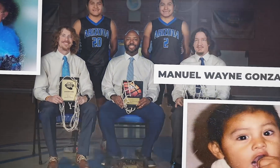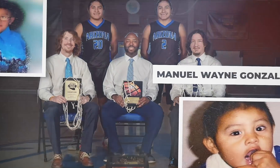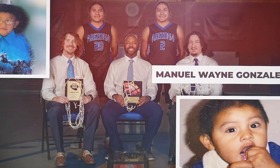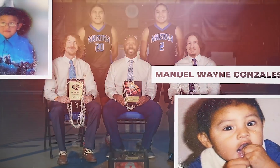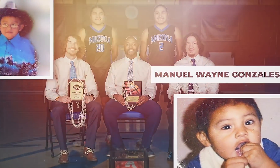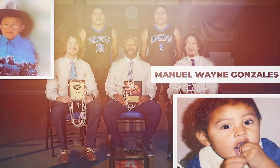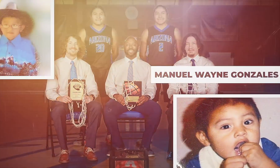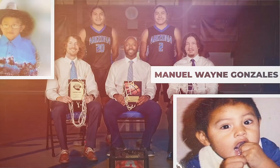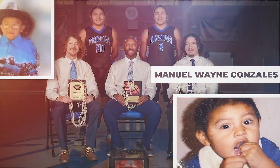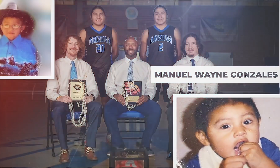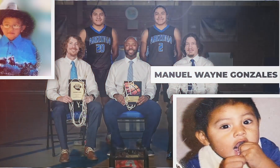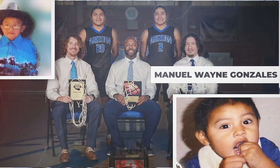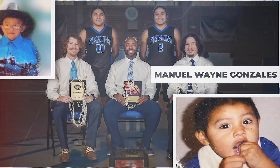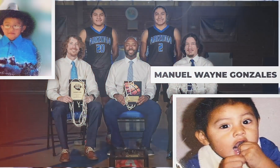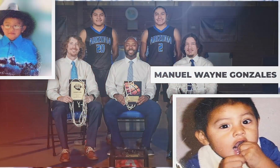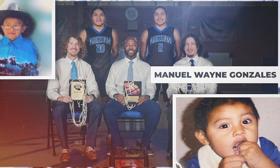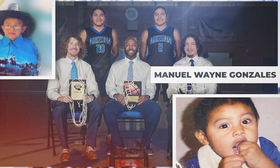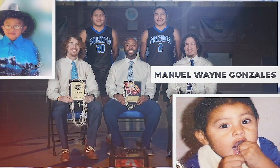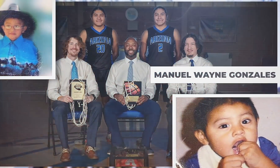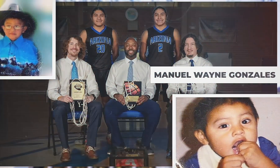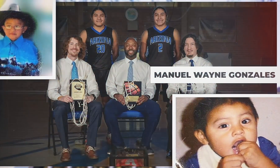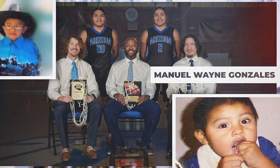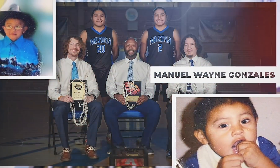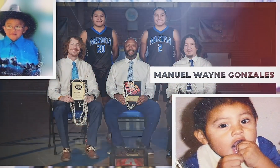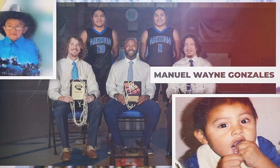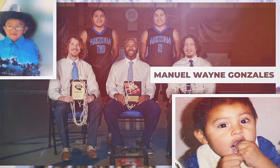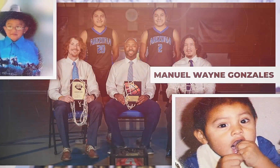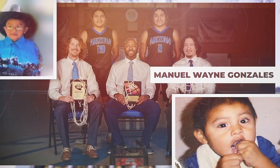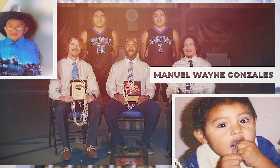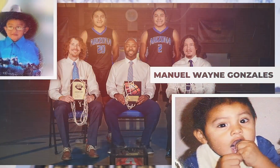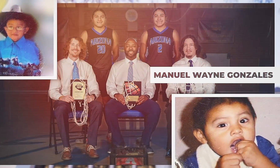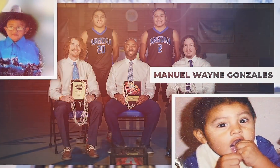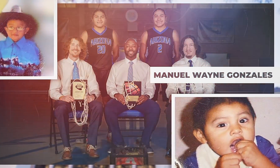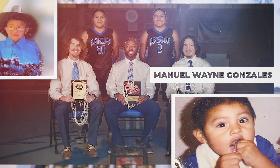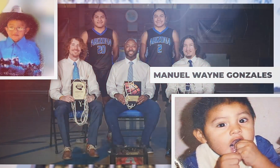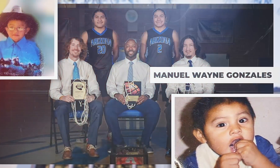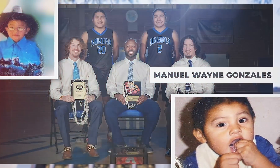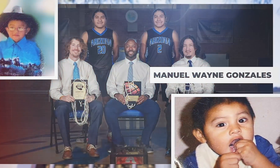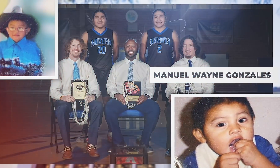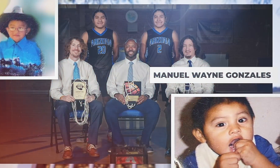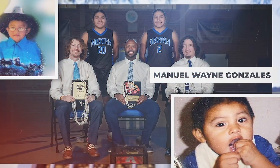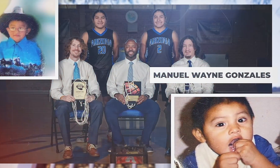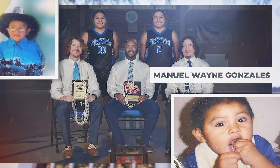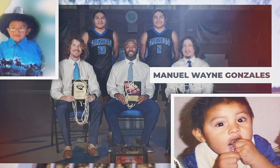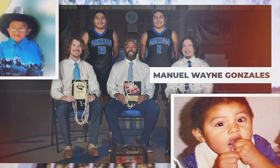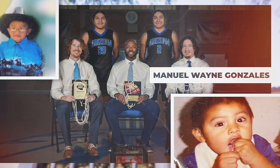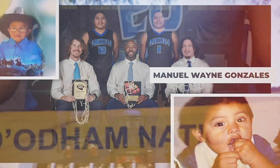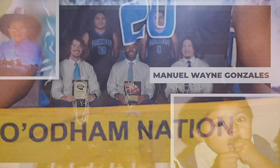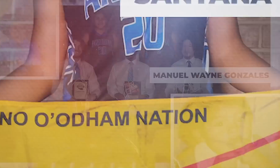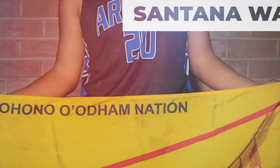NEXT WE SEE MANUEL WAYNE GONZALEZ WITH HIS COACHES FROM BASKETBALL AND TWO BABY PICTURES